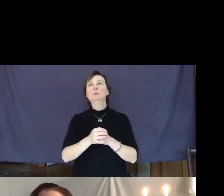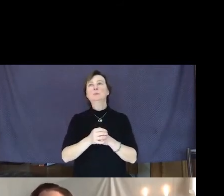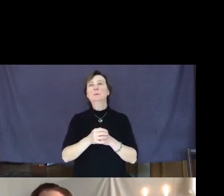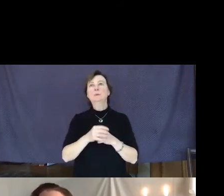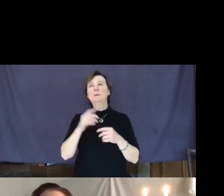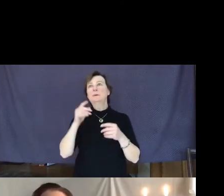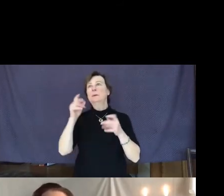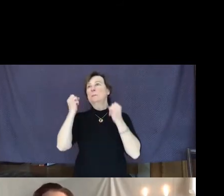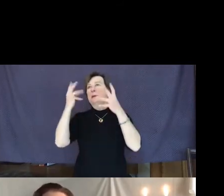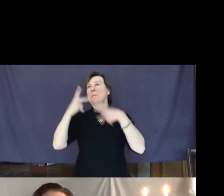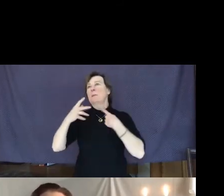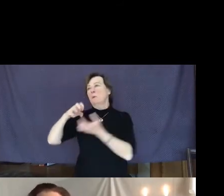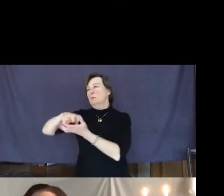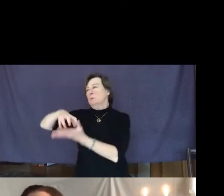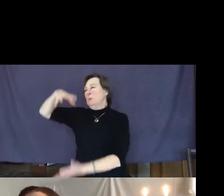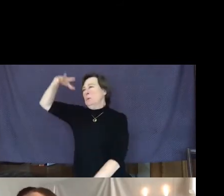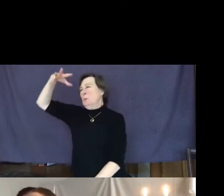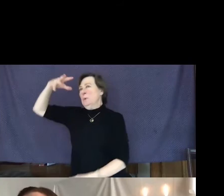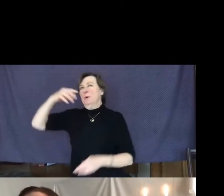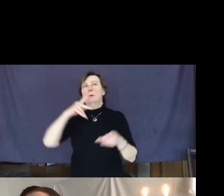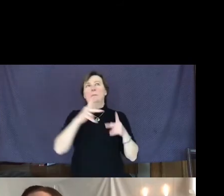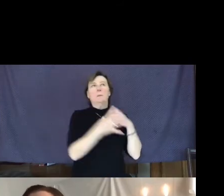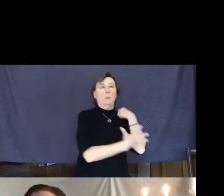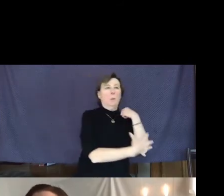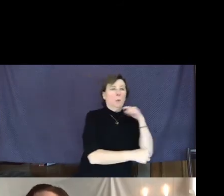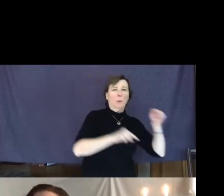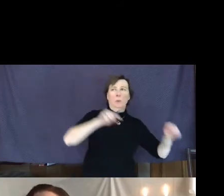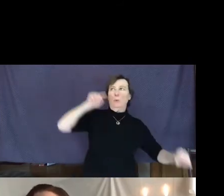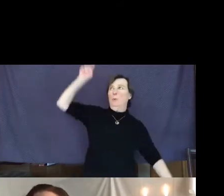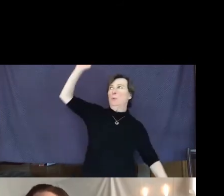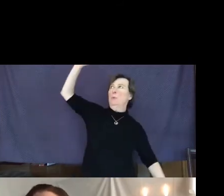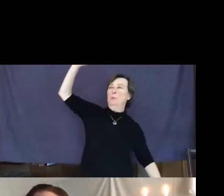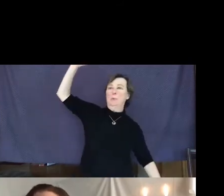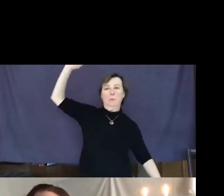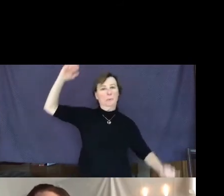"have-nots" growing, of drastic environmental changes being